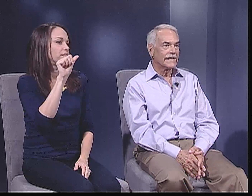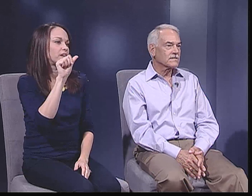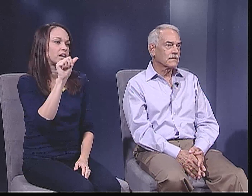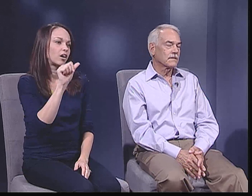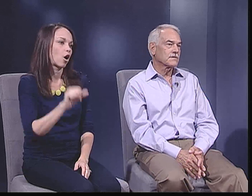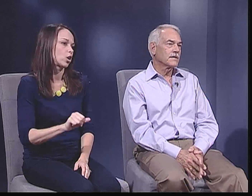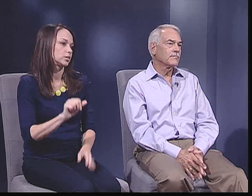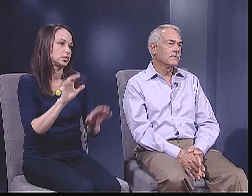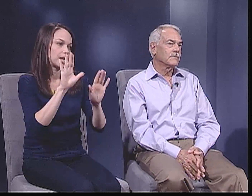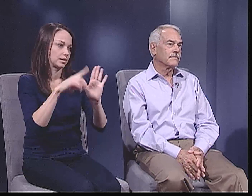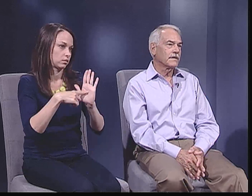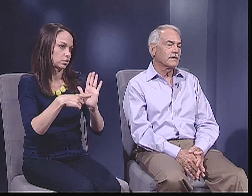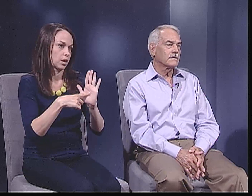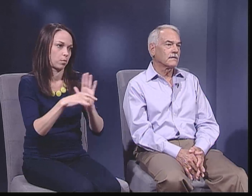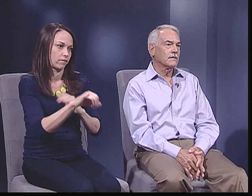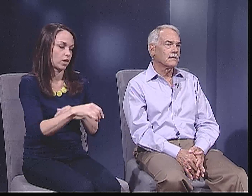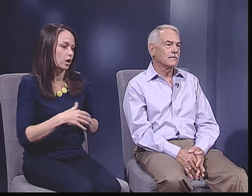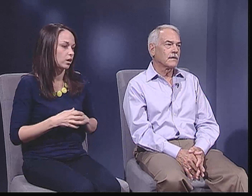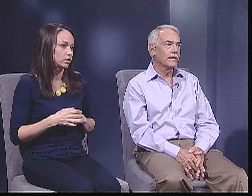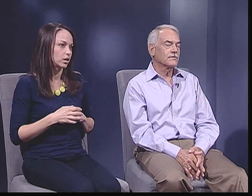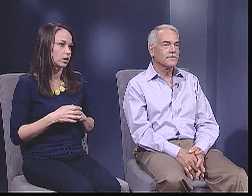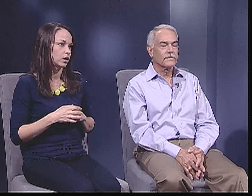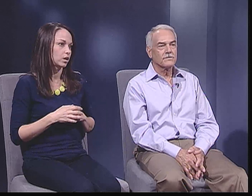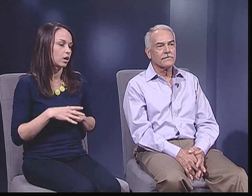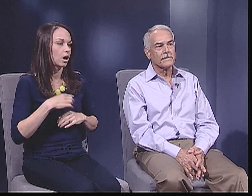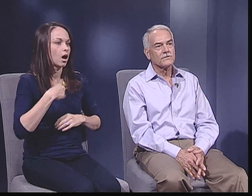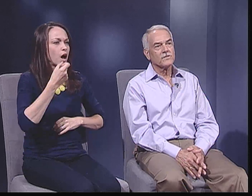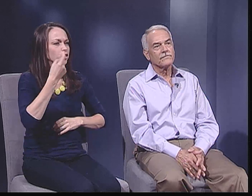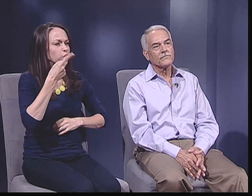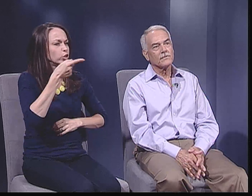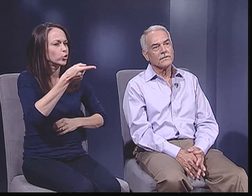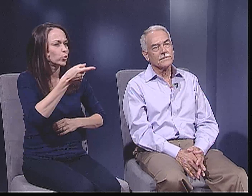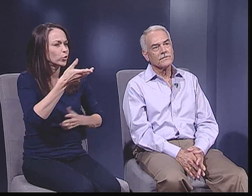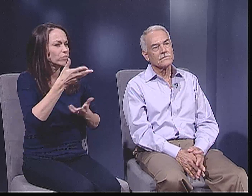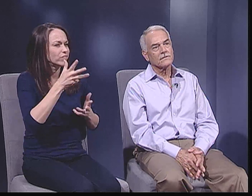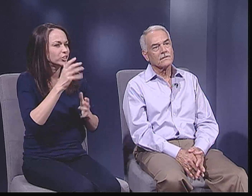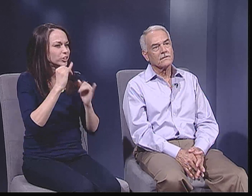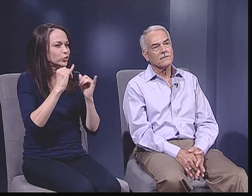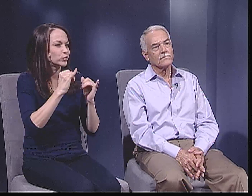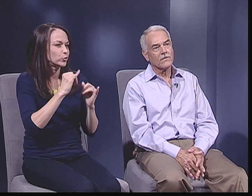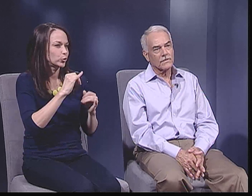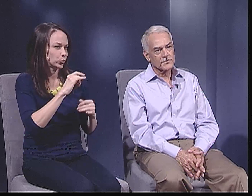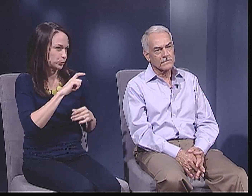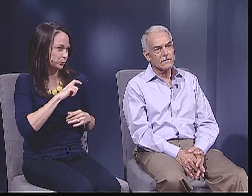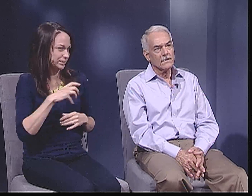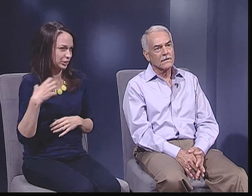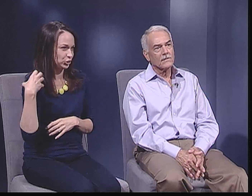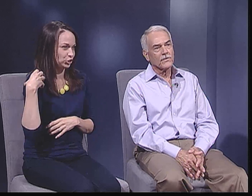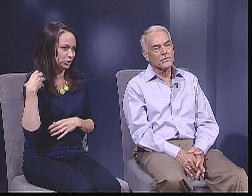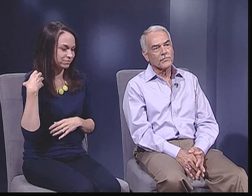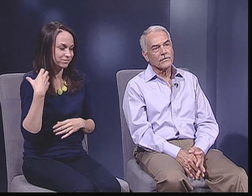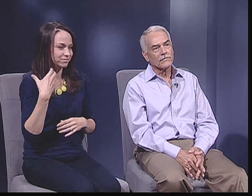Well I think Austin is an excellent example of that. I understand that you've had the Chief of Police